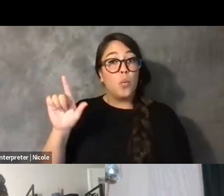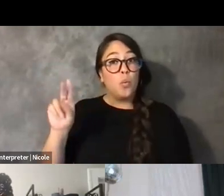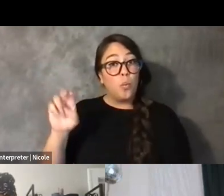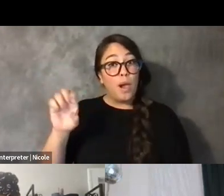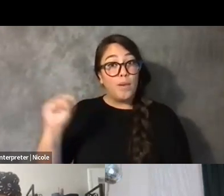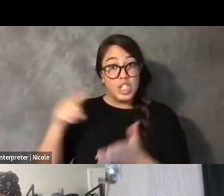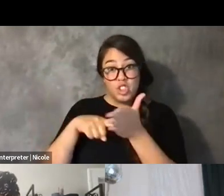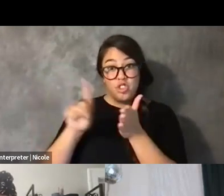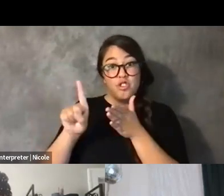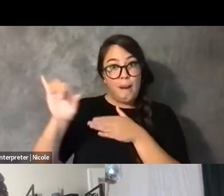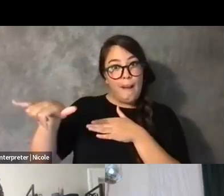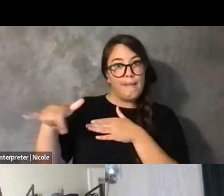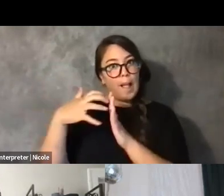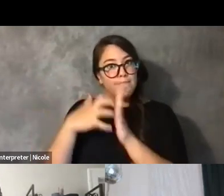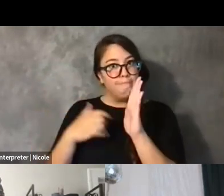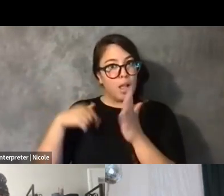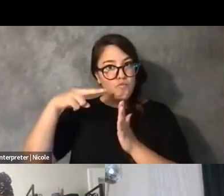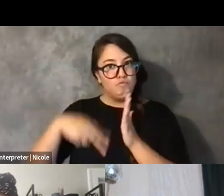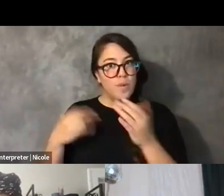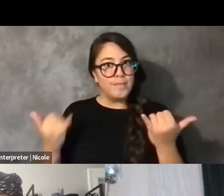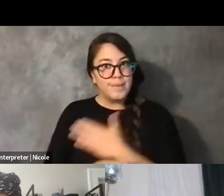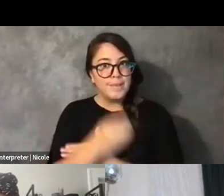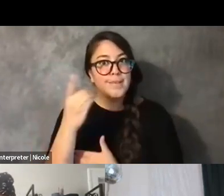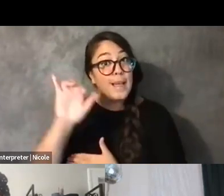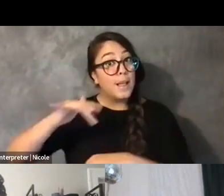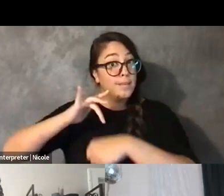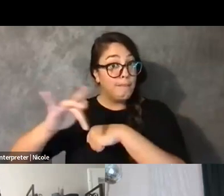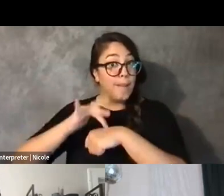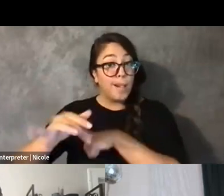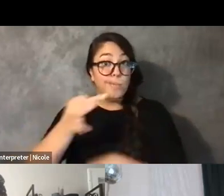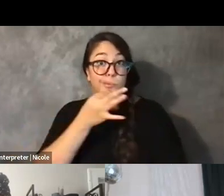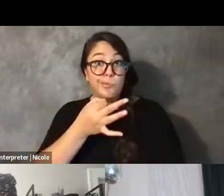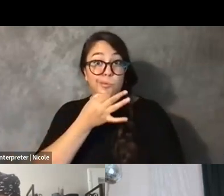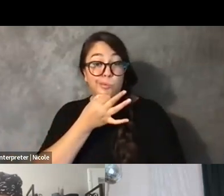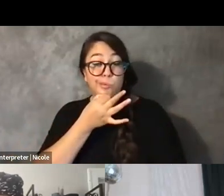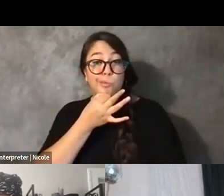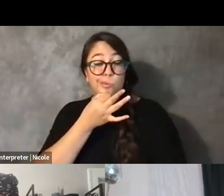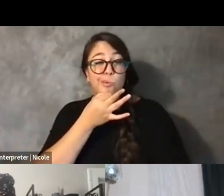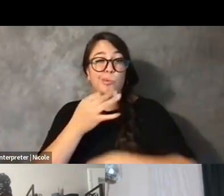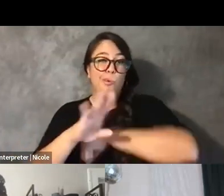that I read from today, that'll be available Fall 2025.